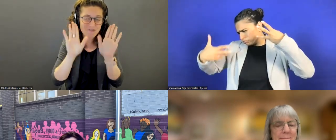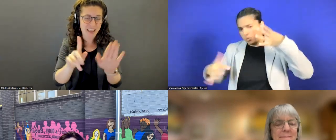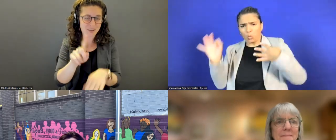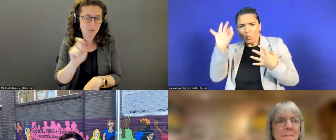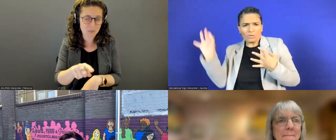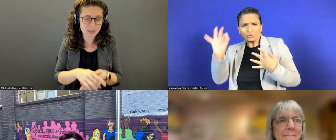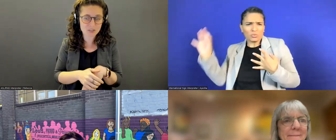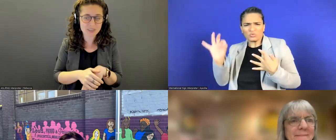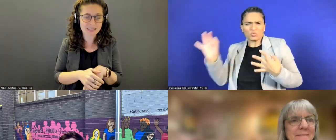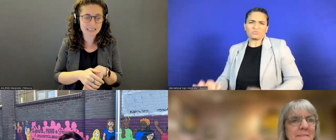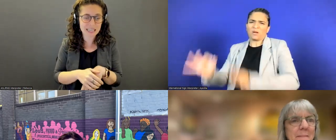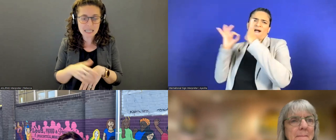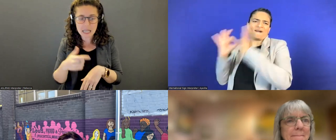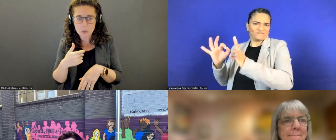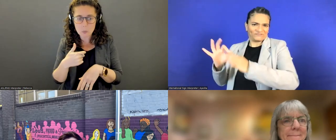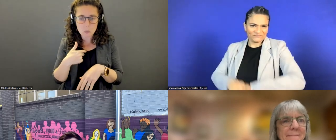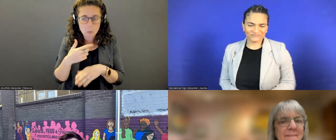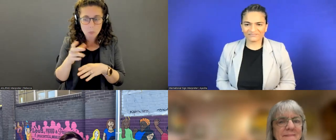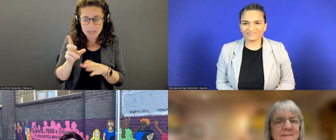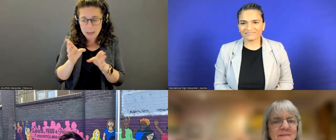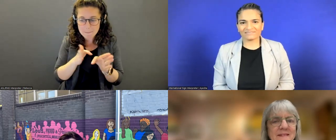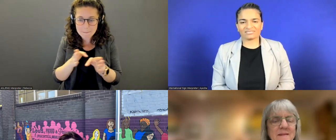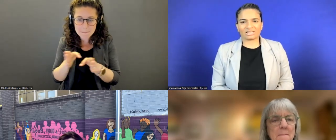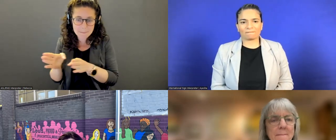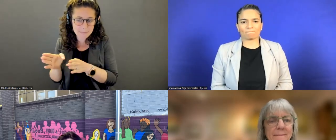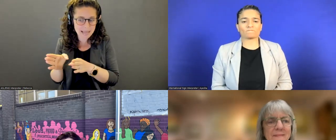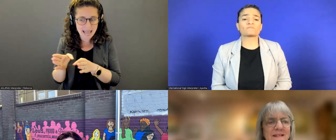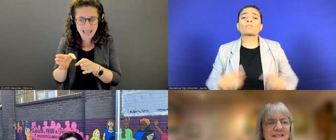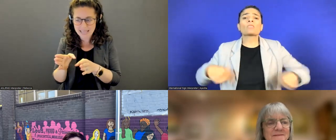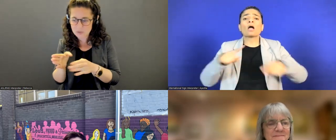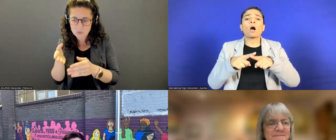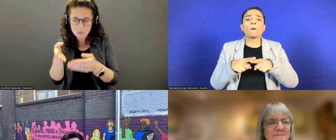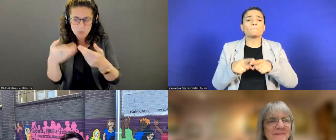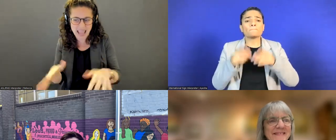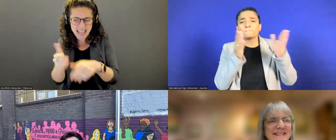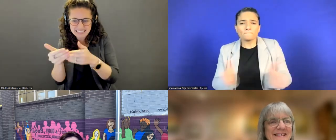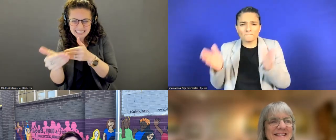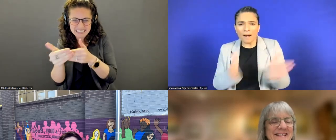We plan to end 15 minutes after the hour, which is not very far from now.